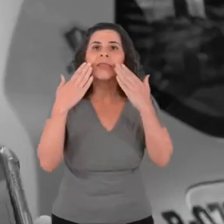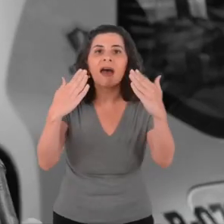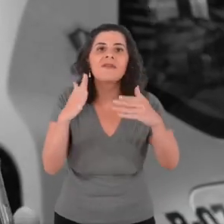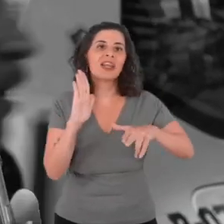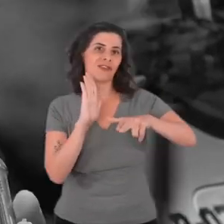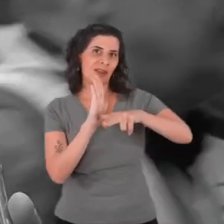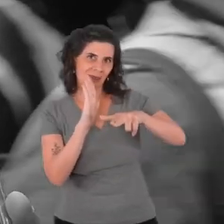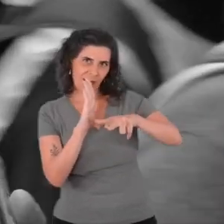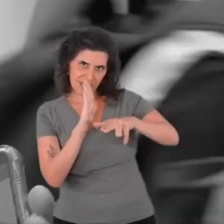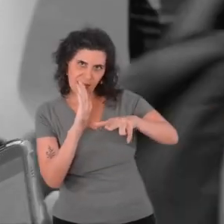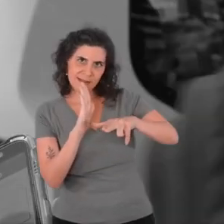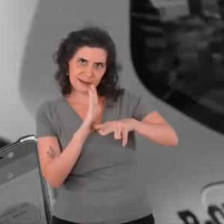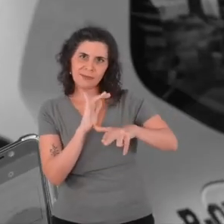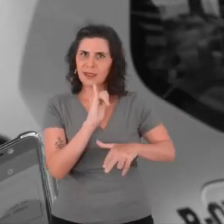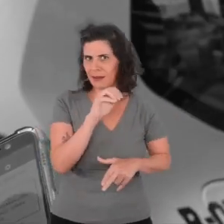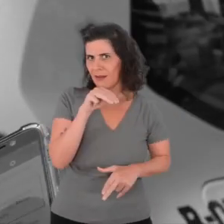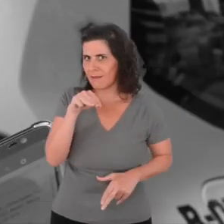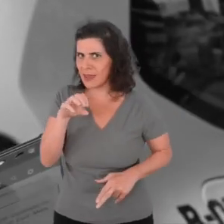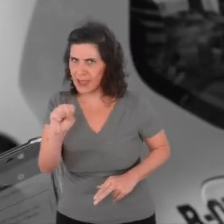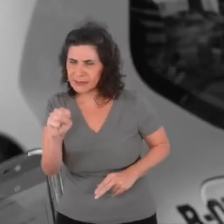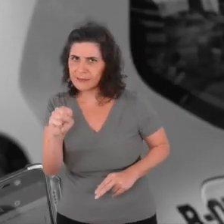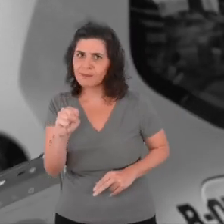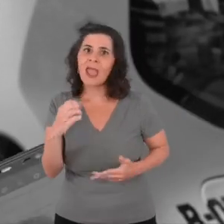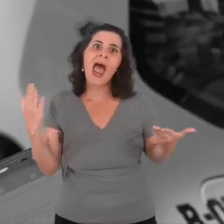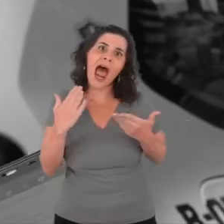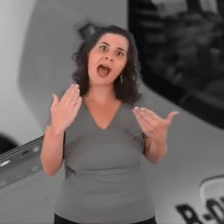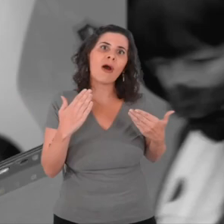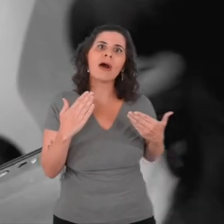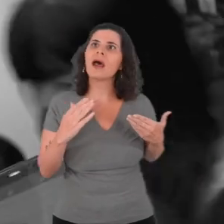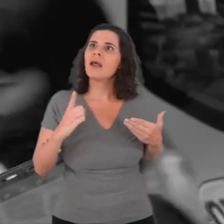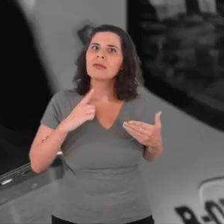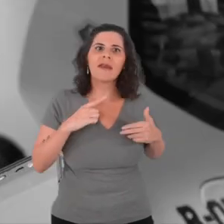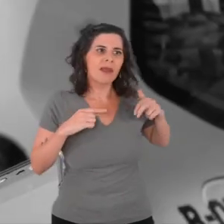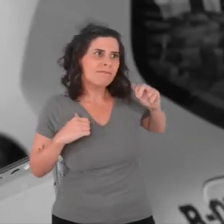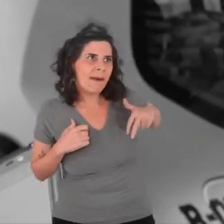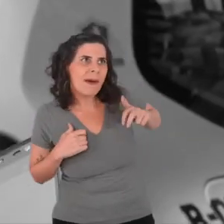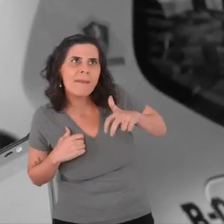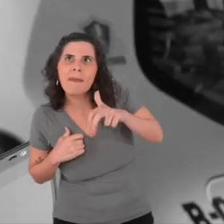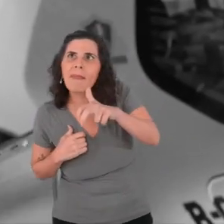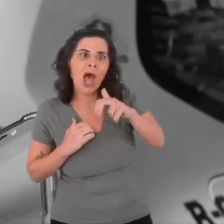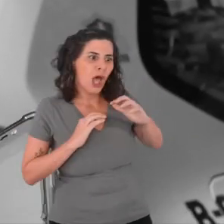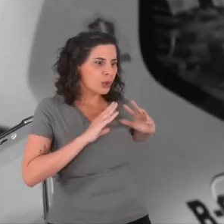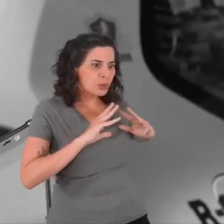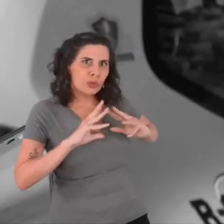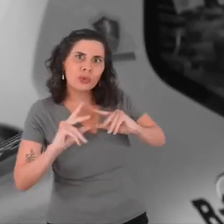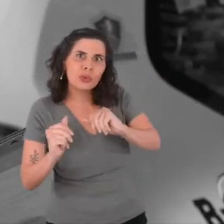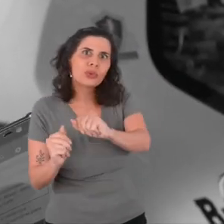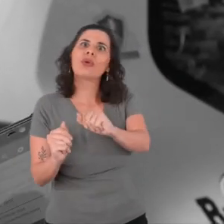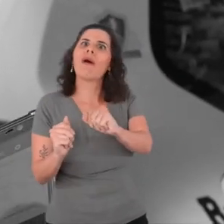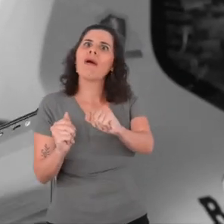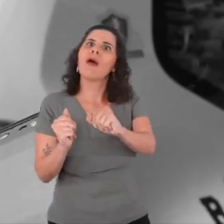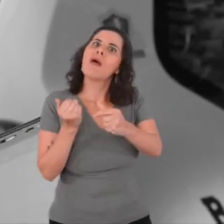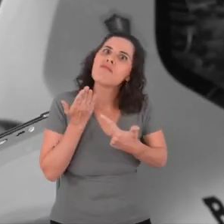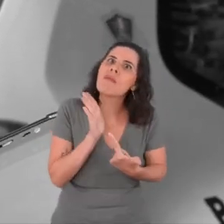We are finalizing this overview that showed you all a small part